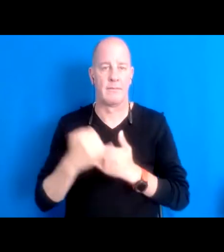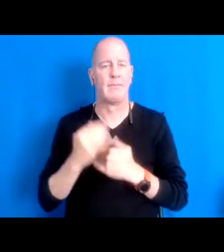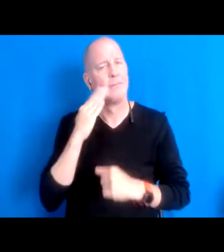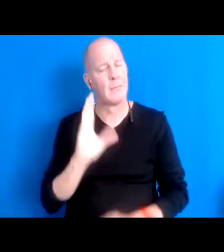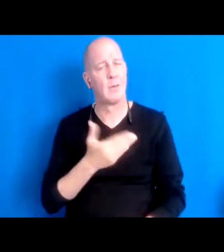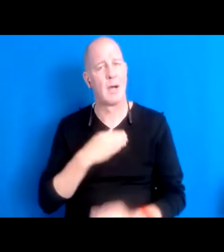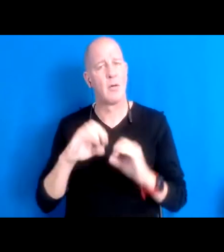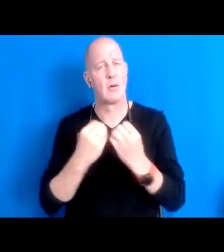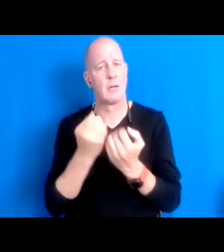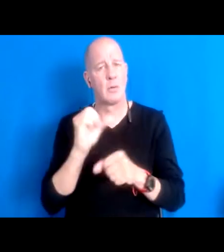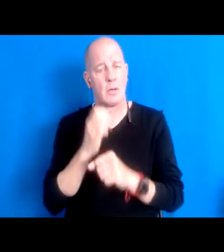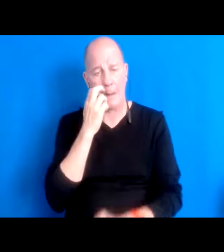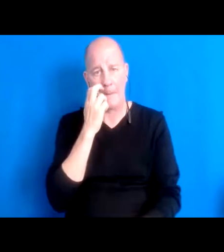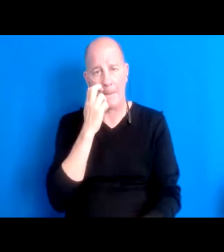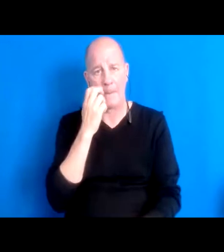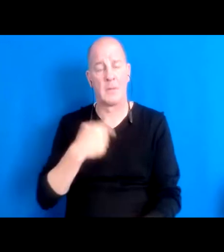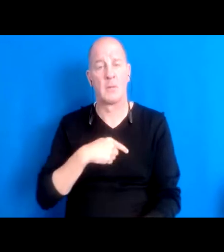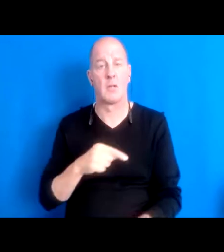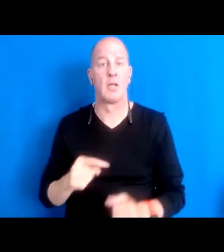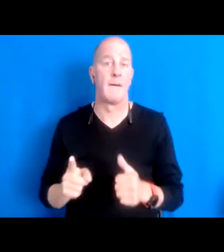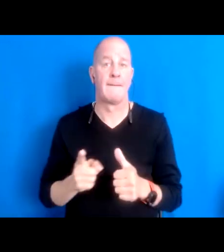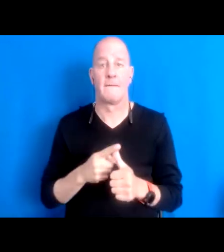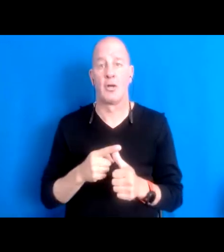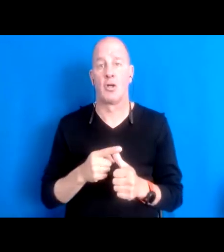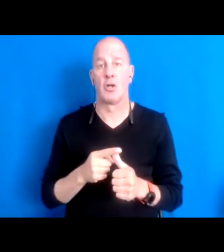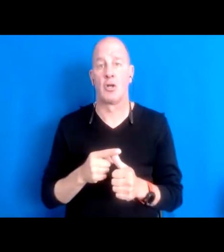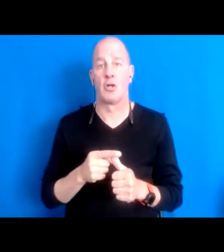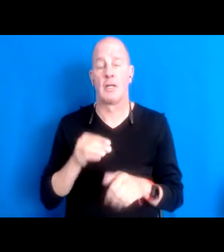first urban Indigenous women led Land Trust in the country and were founded on protection